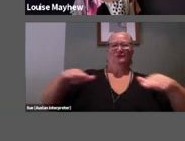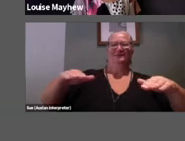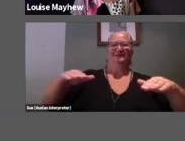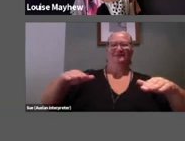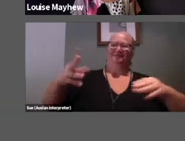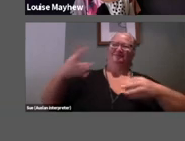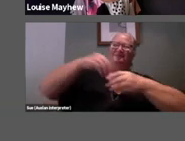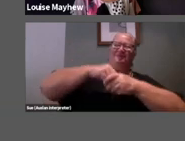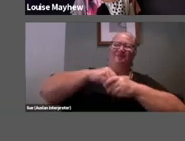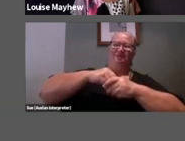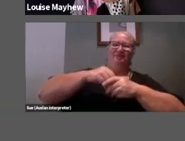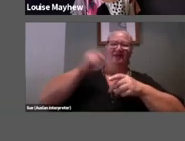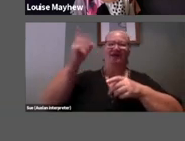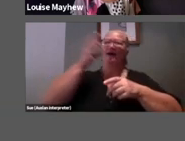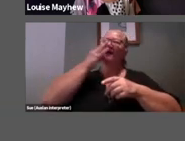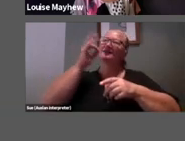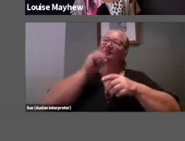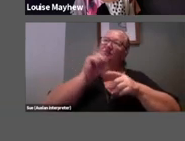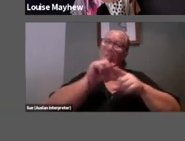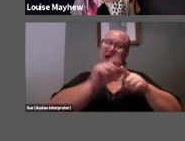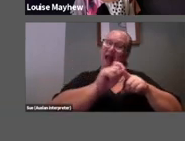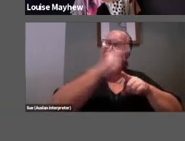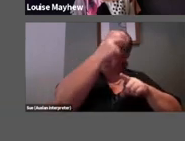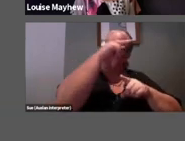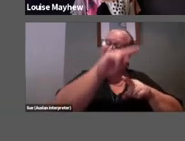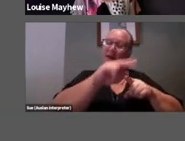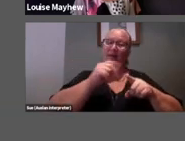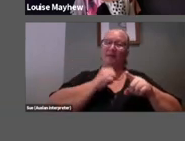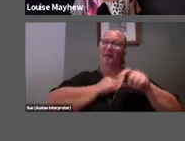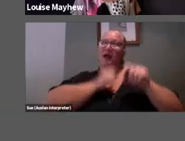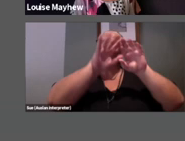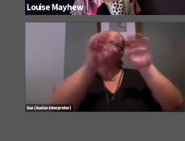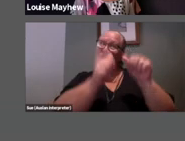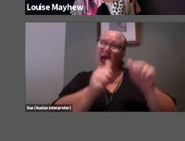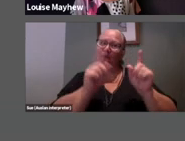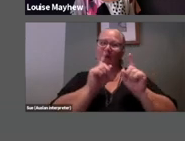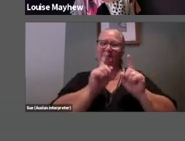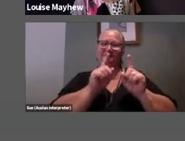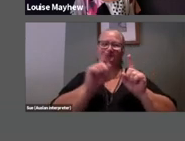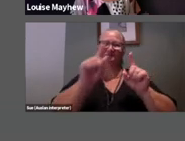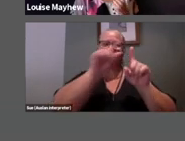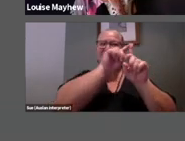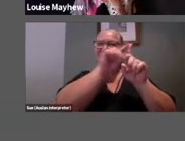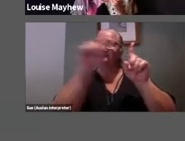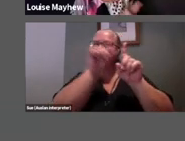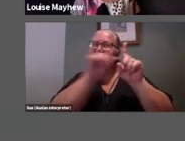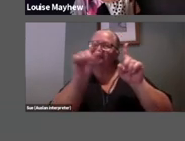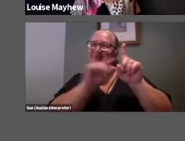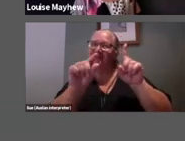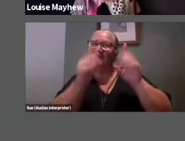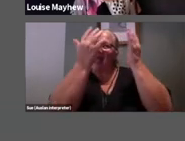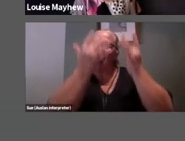colors named, and their shapes discovered, their stripes counted, or their dots popped..